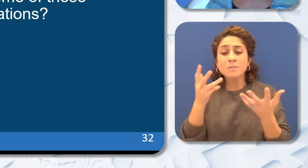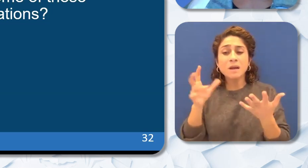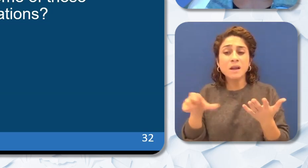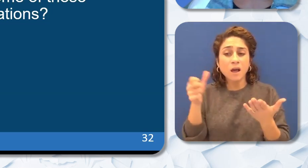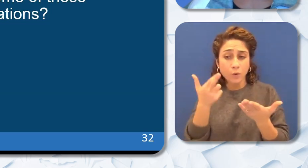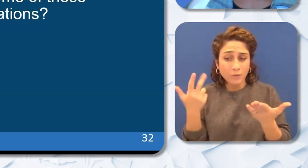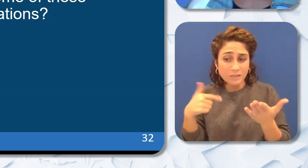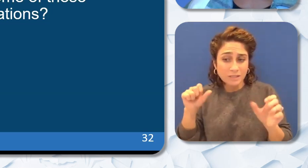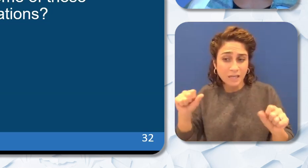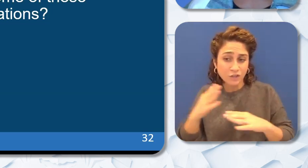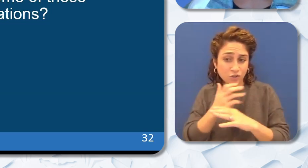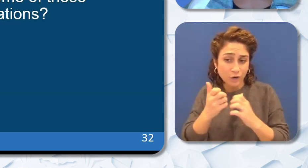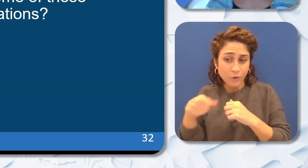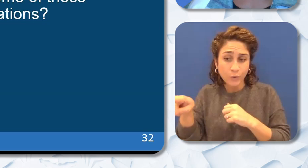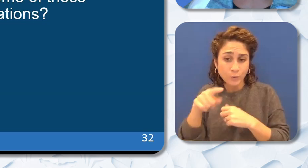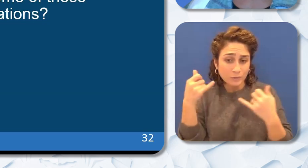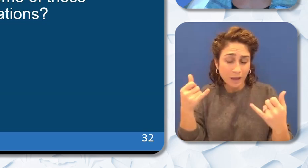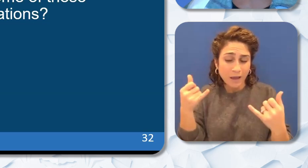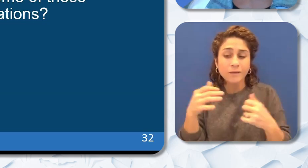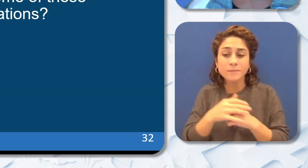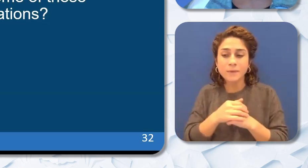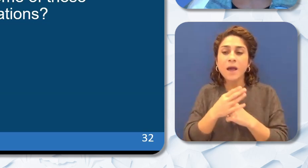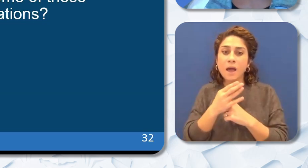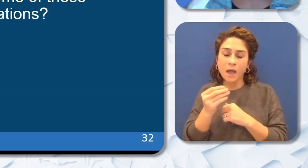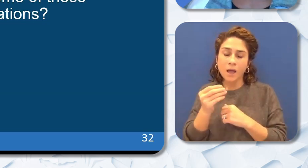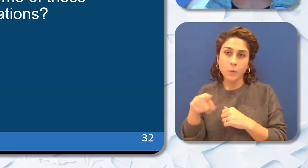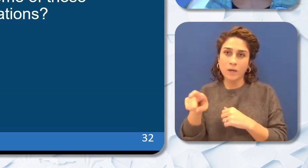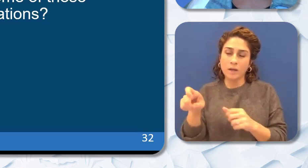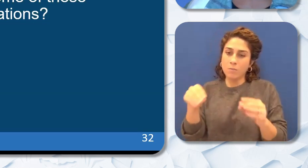with you today and more importantly much more work to be done. I'd like to leave